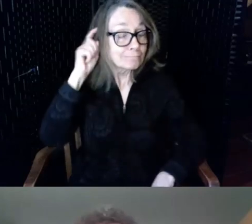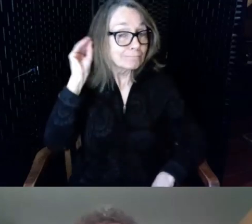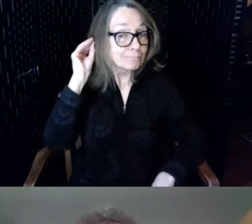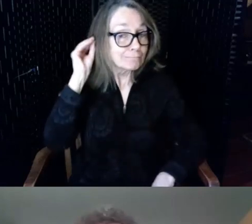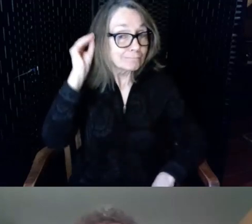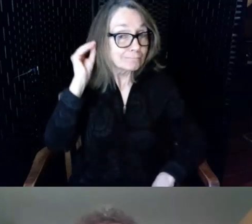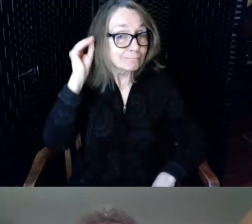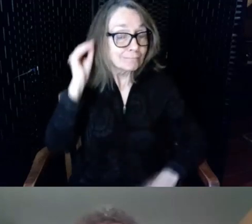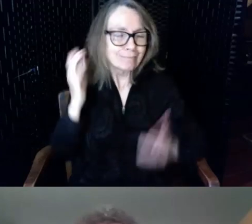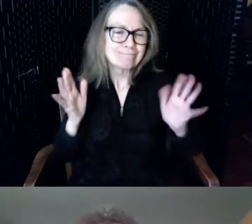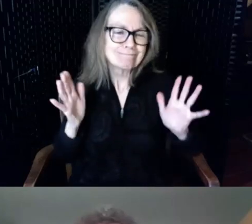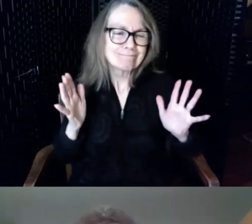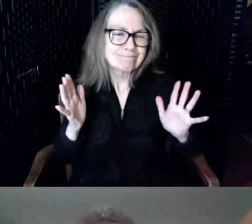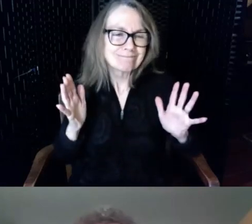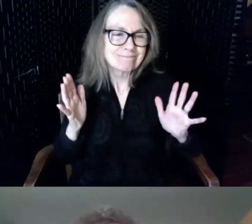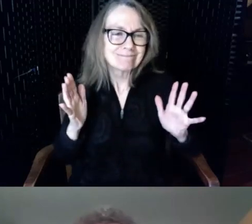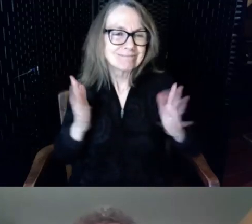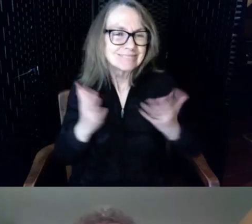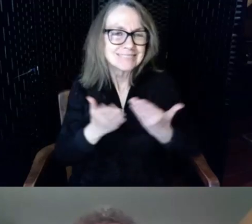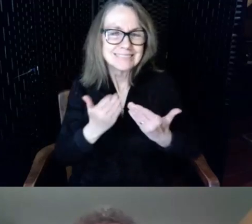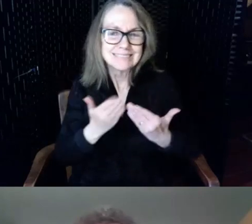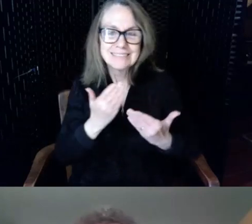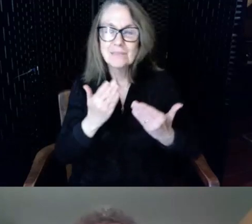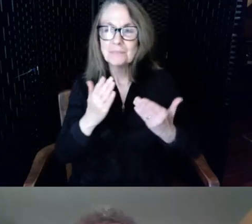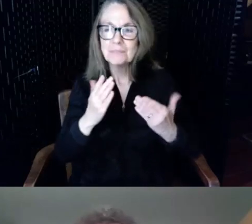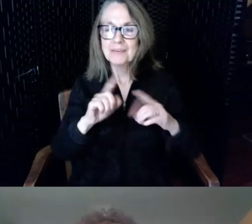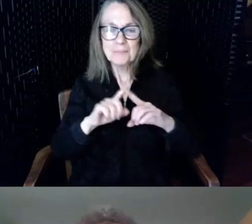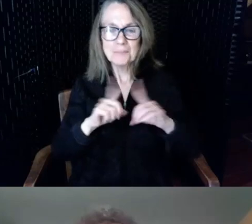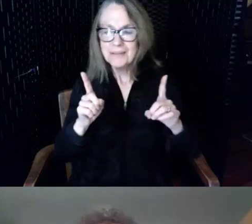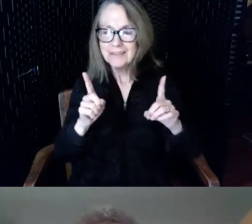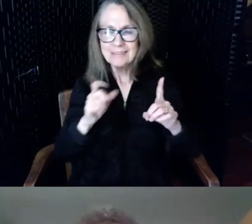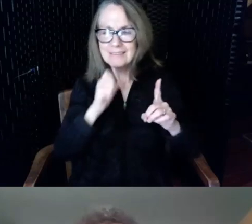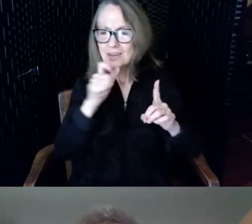their t-coil make sure that is on but they don't need to ask for special